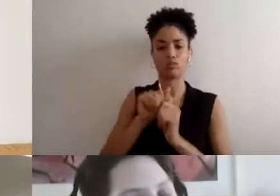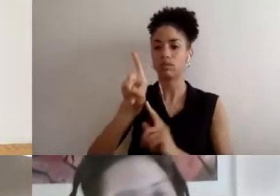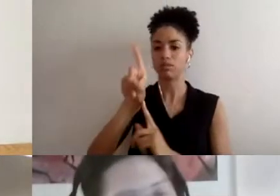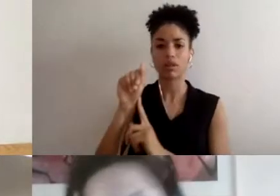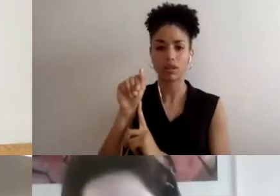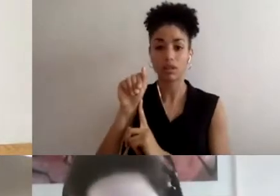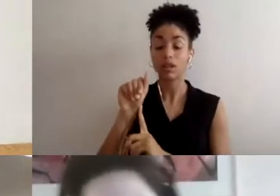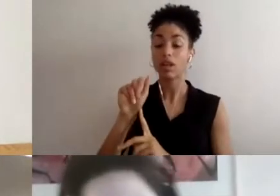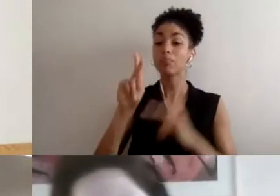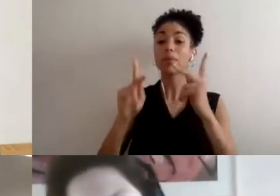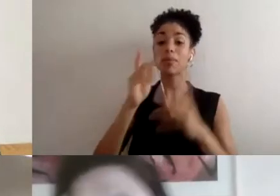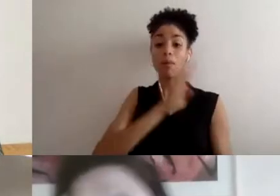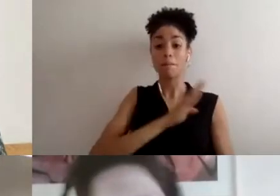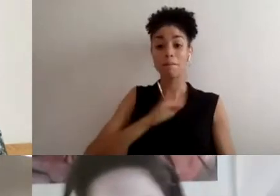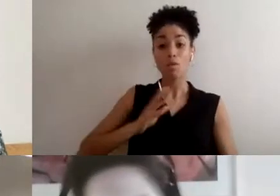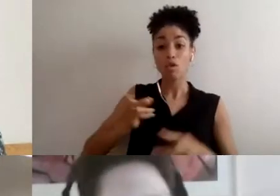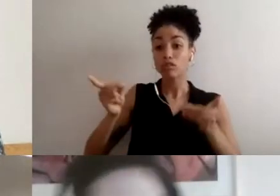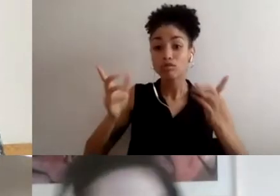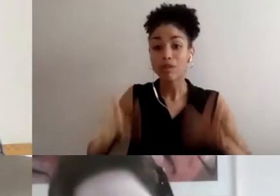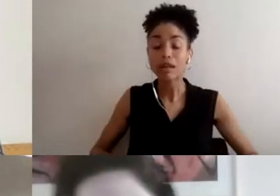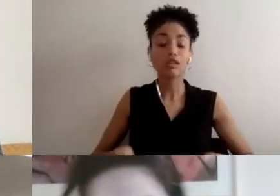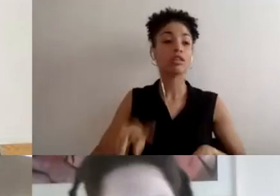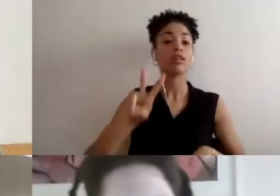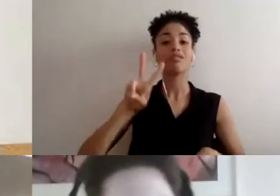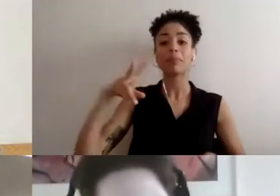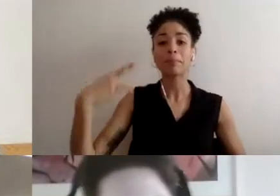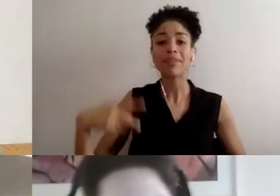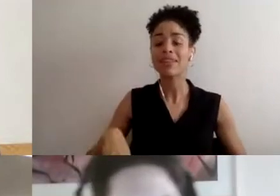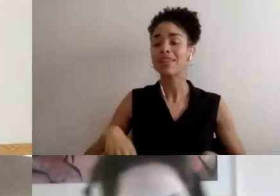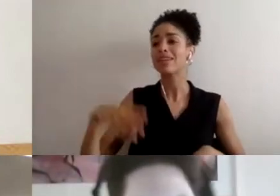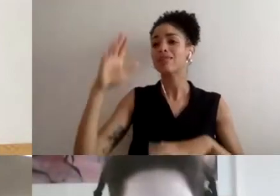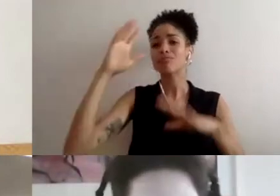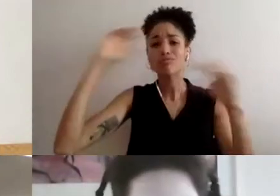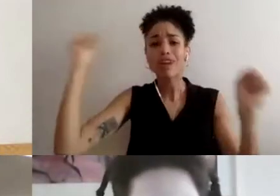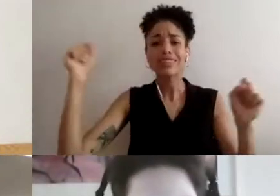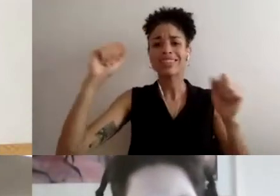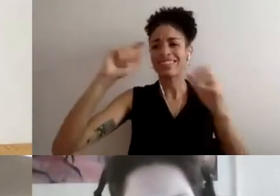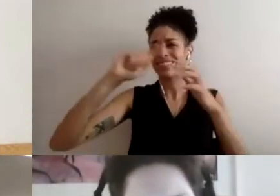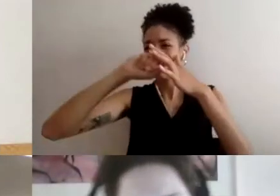directors and vice presidents, presidents good entrepreneur with all sorts of